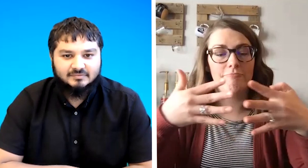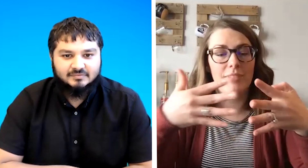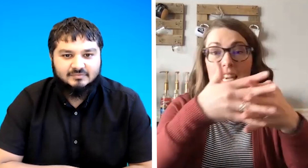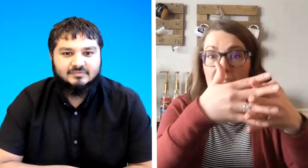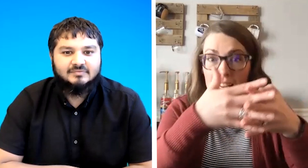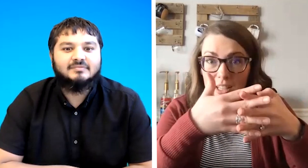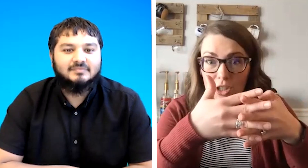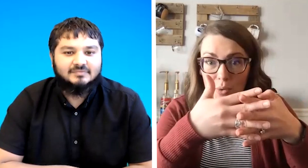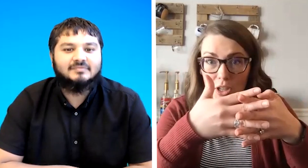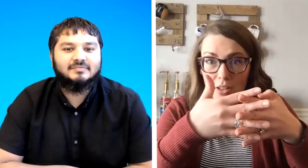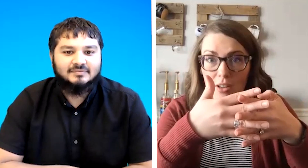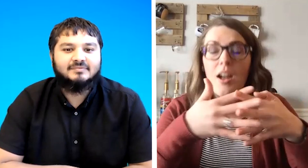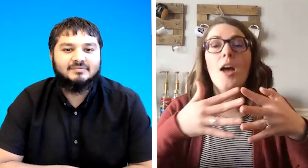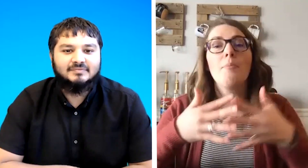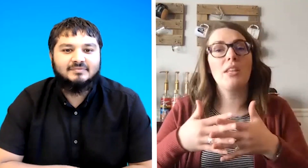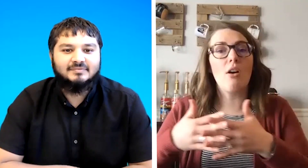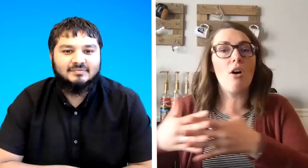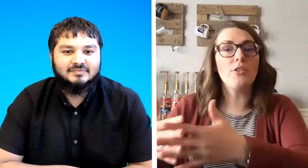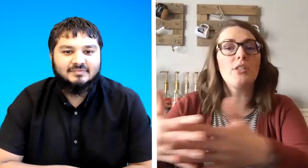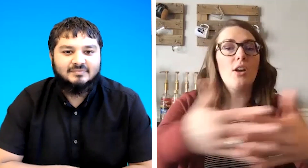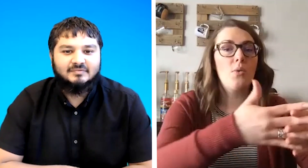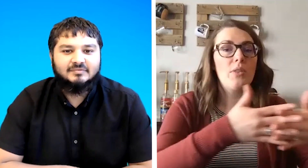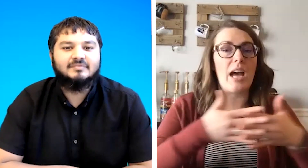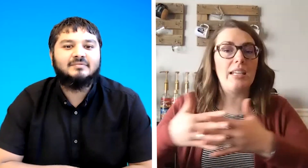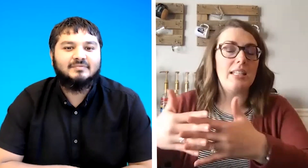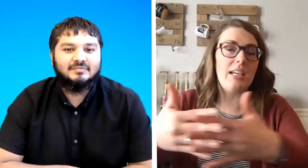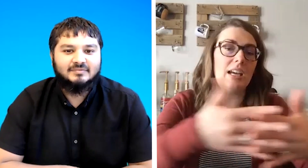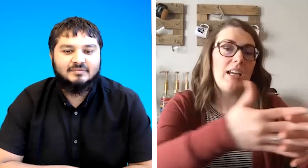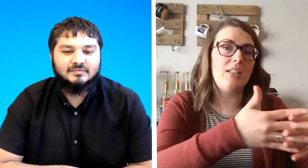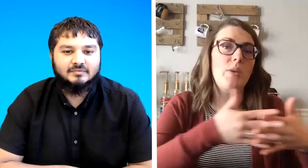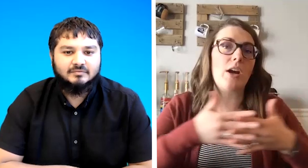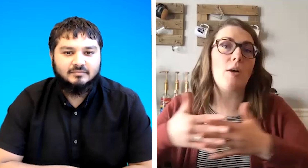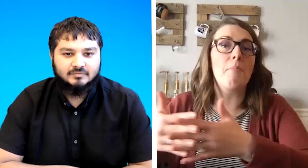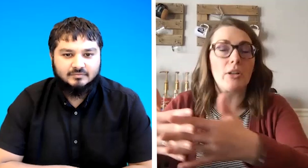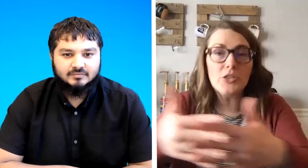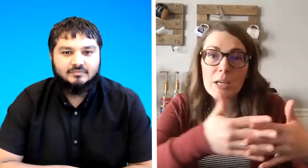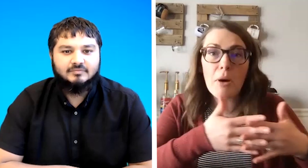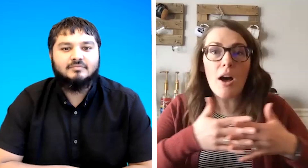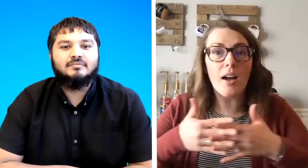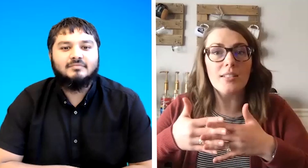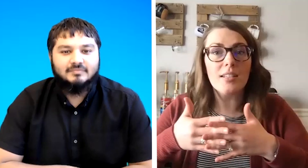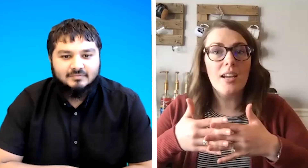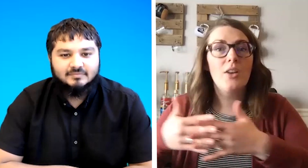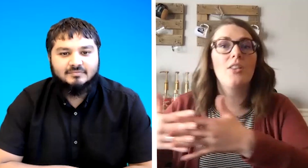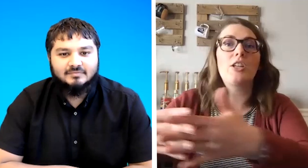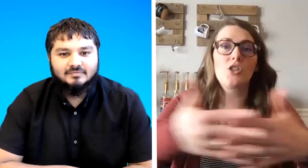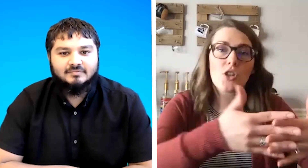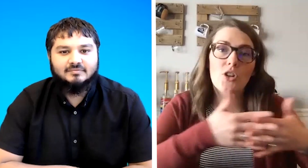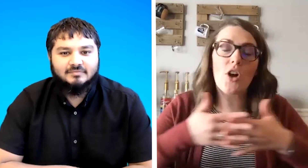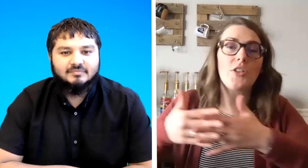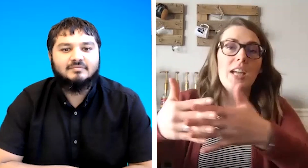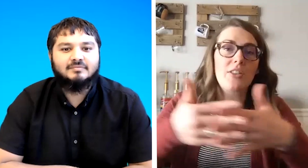connected to each other but then also the idea is we are a melting pot like stirred all together